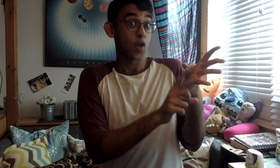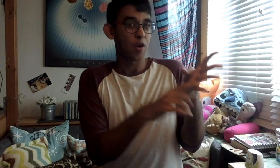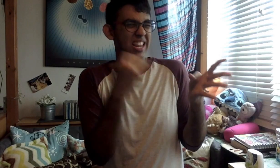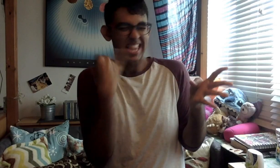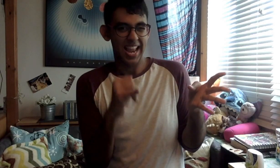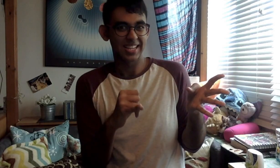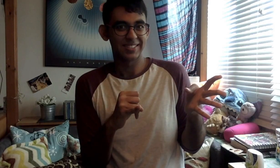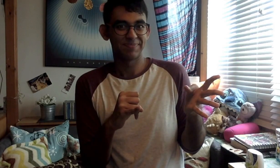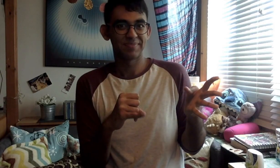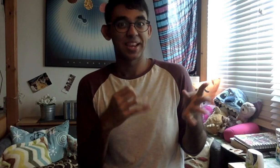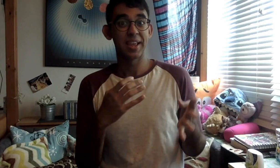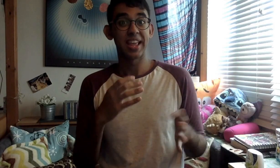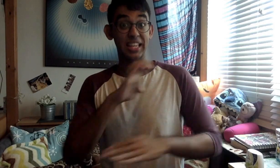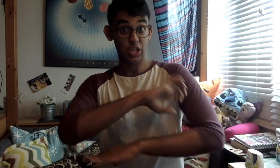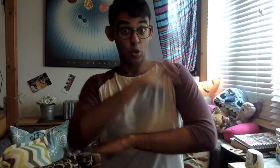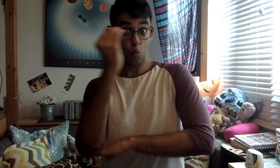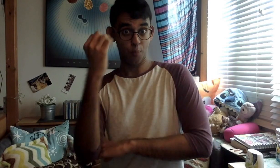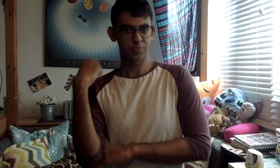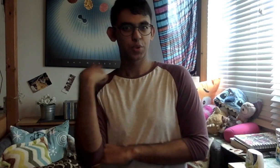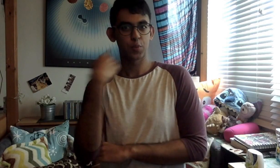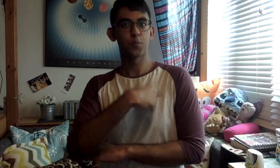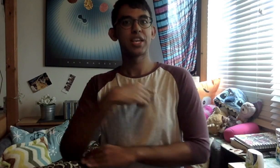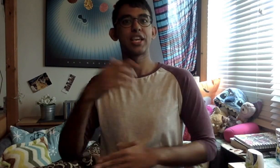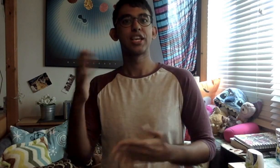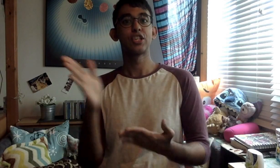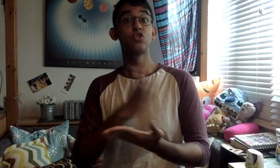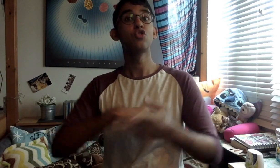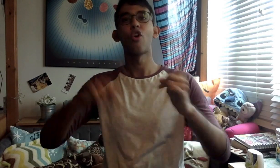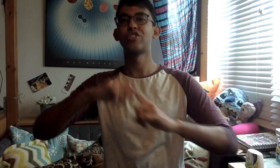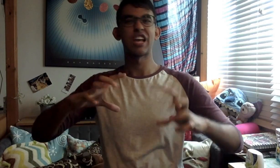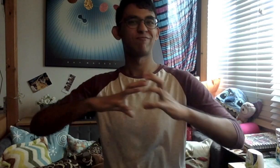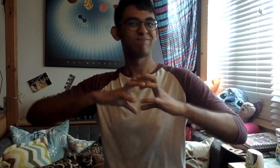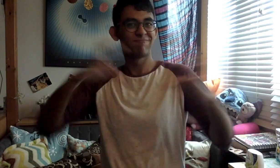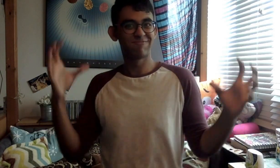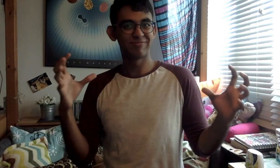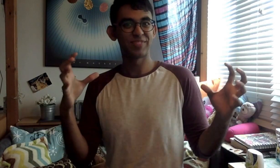And lastly, At EOH, we do a lot of song signing.